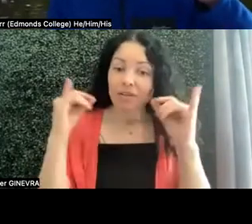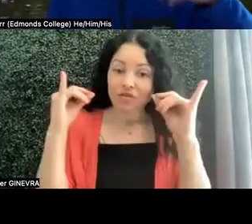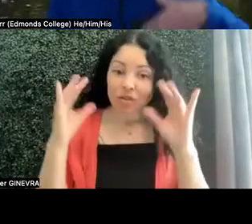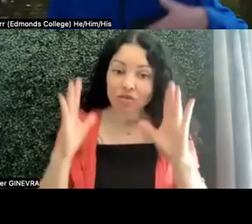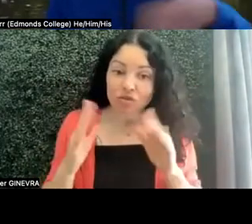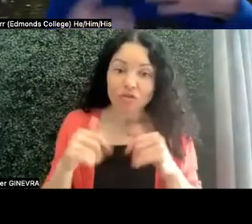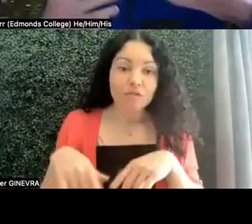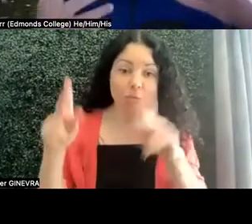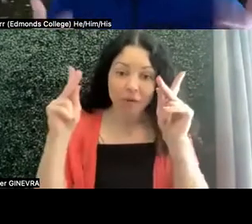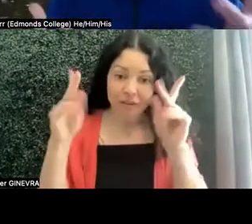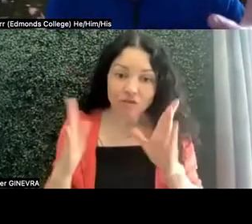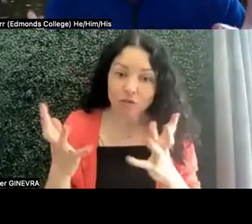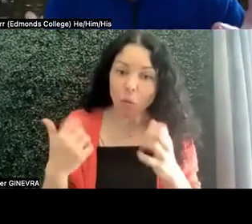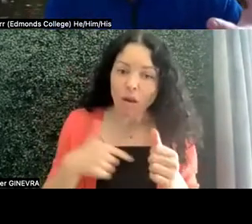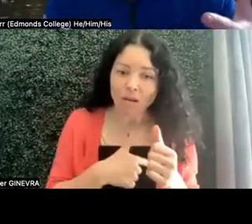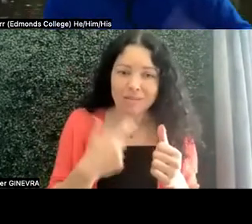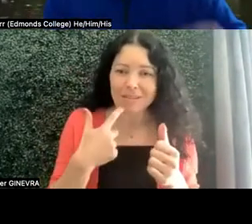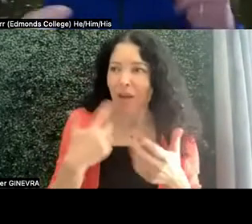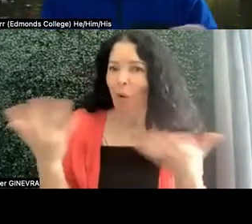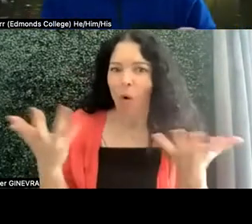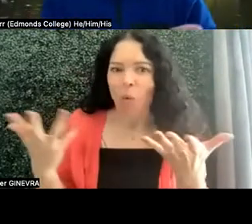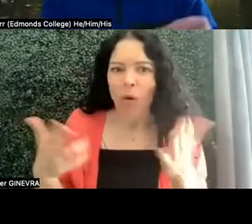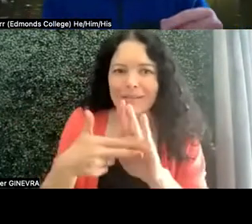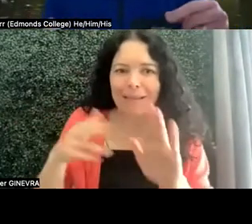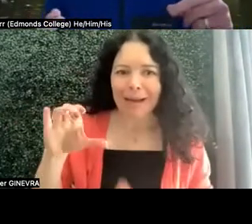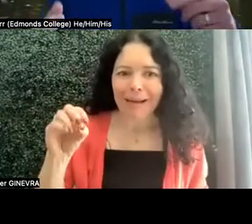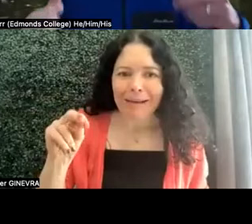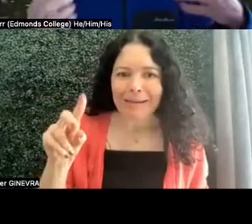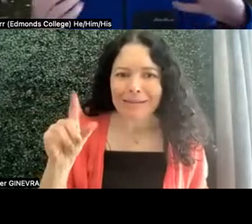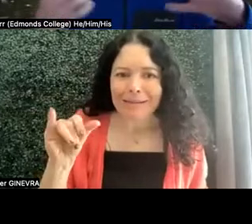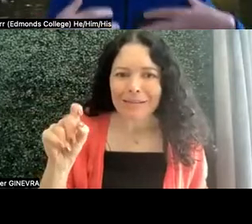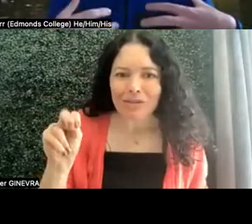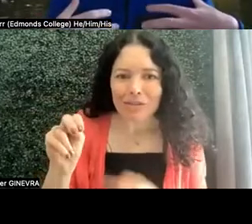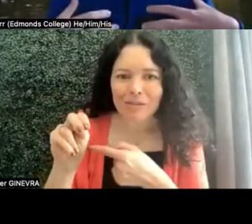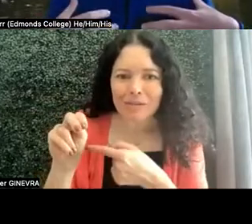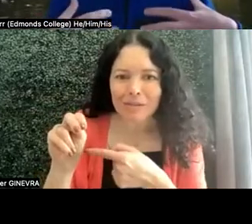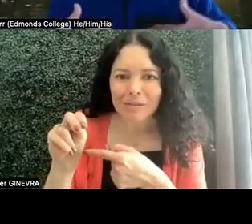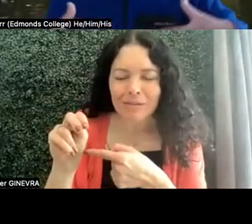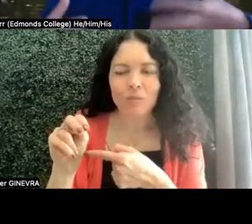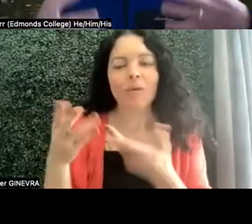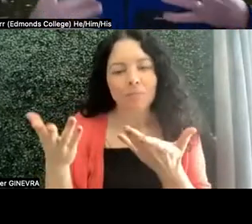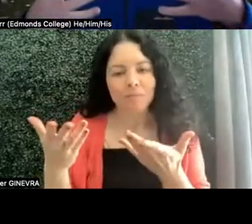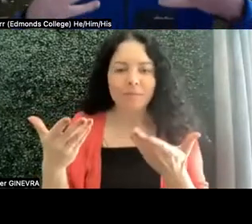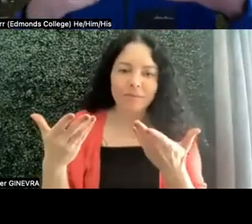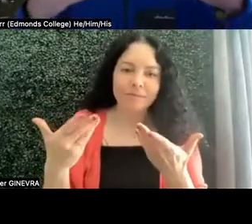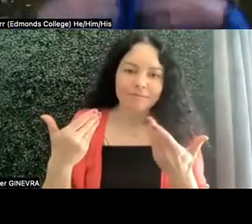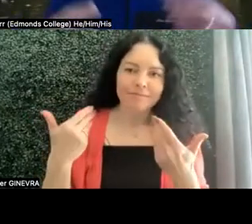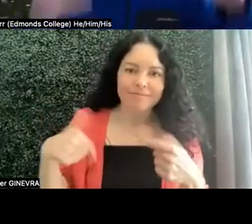us to say, well, what's the condition, what happens is, as disability professionals, we are steeped